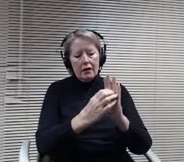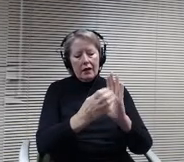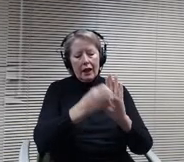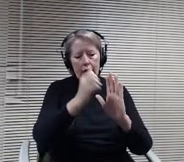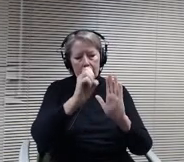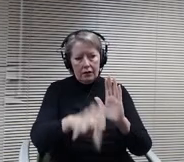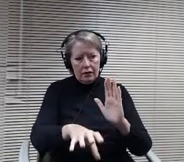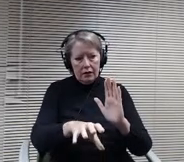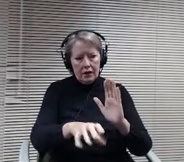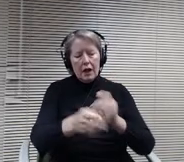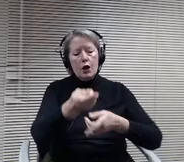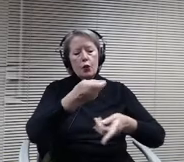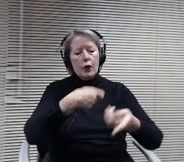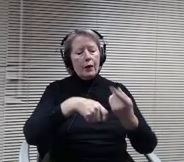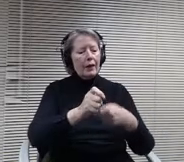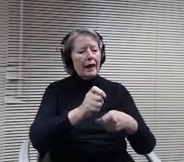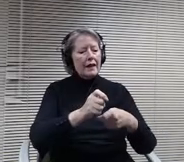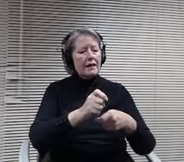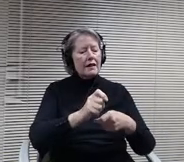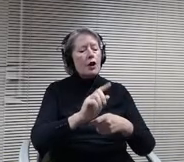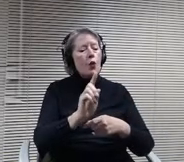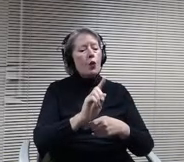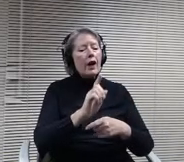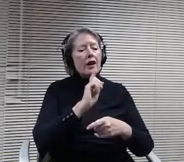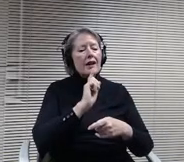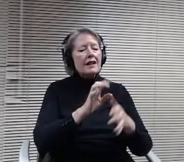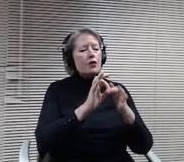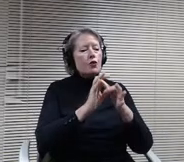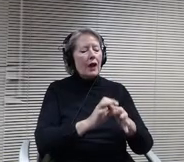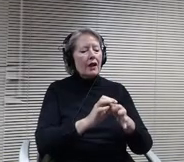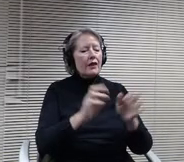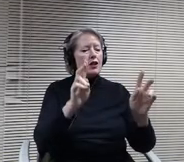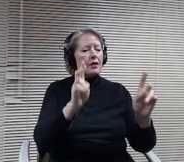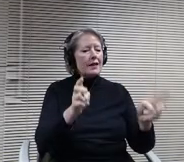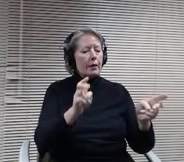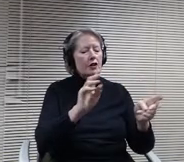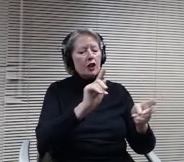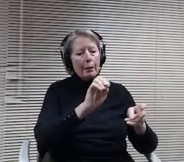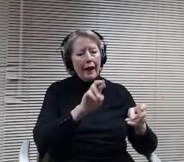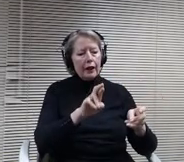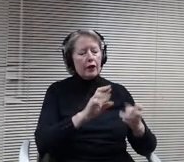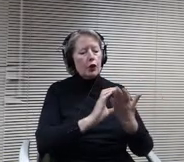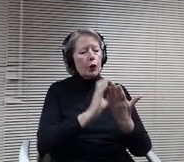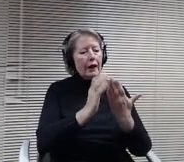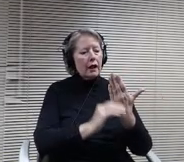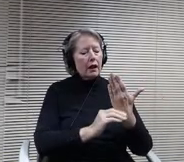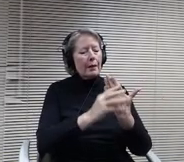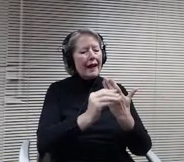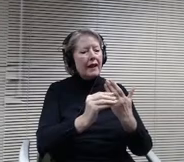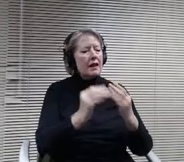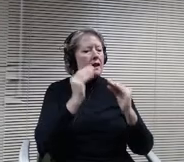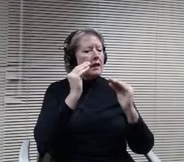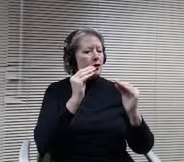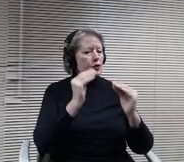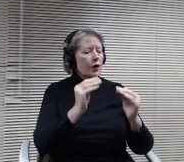where it is relevant to the subject matter. The curriculum and instructional materials should include teaching about